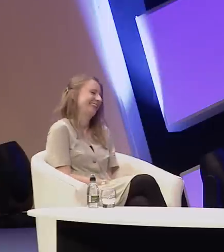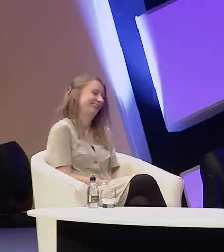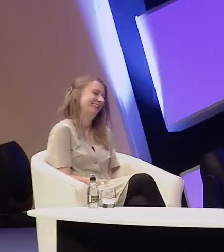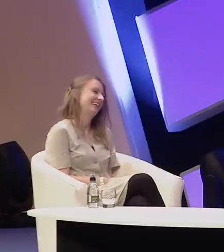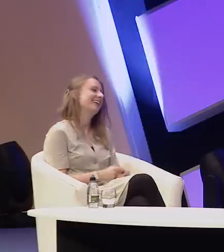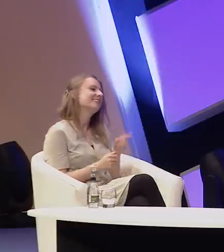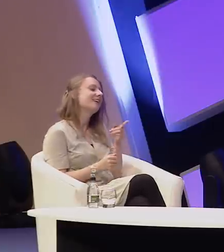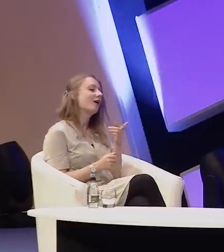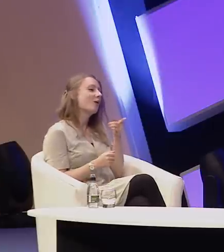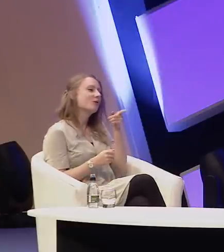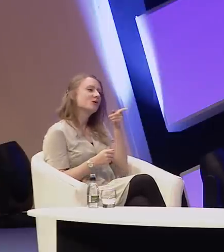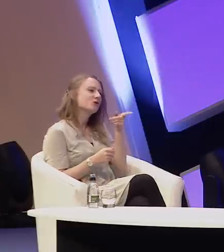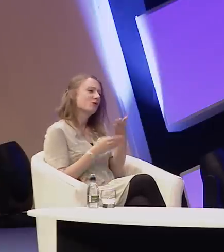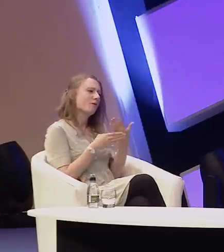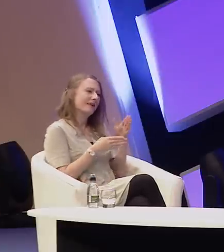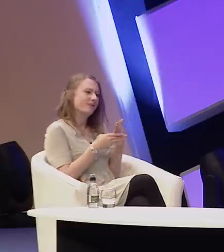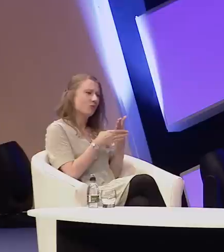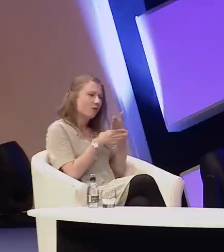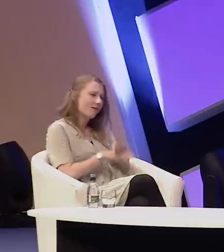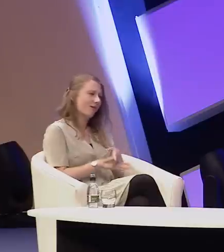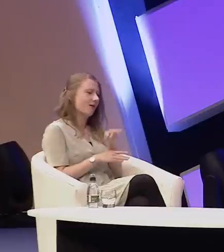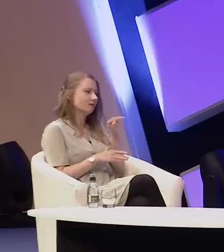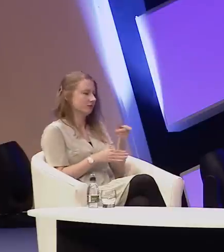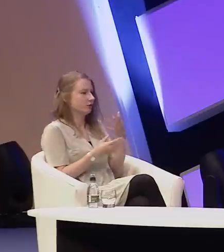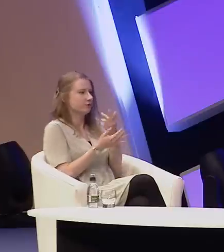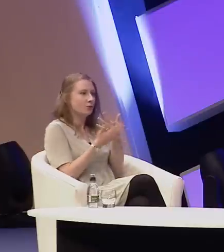Rose you work so hard, you've got so many projects I know,